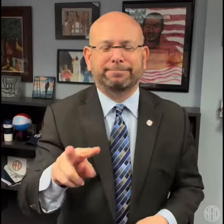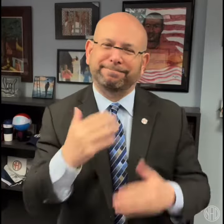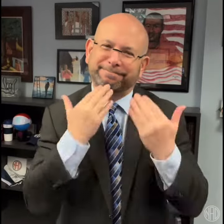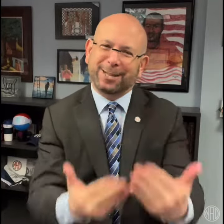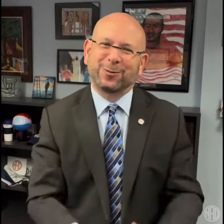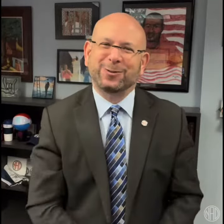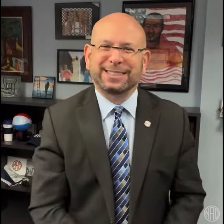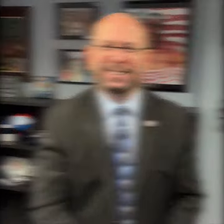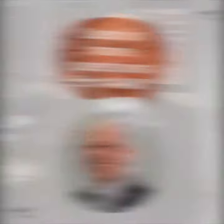Thank you!